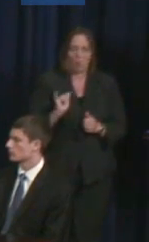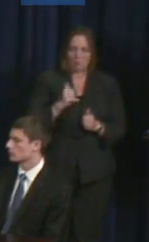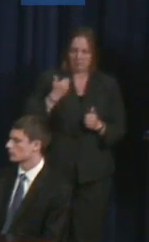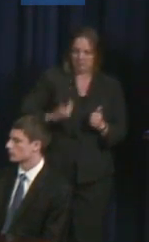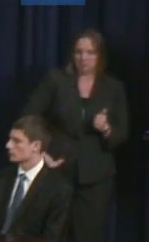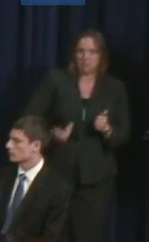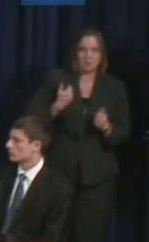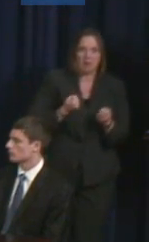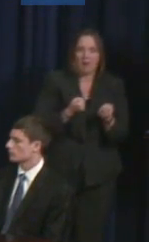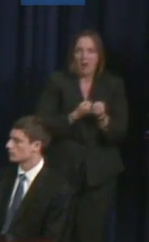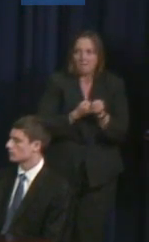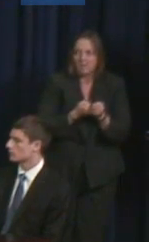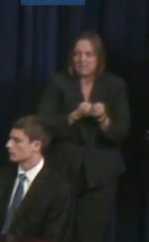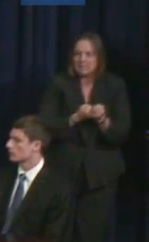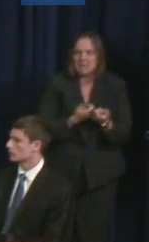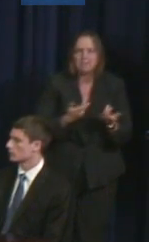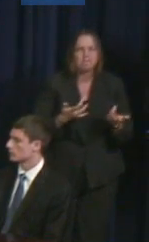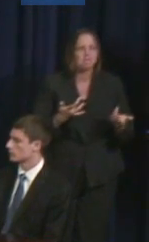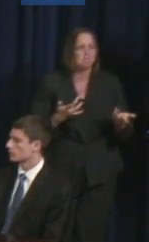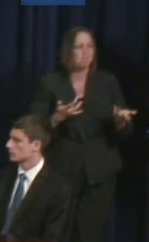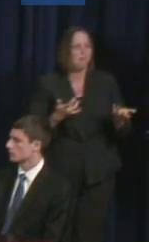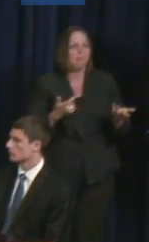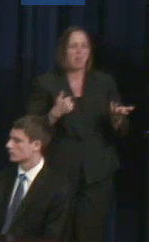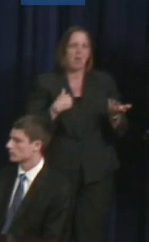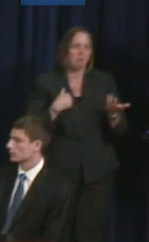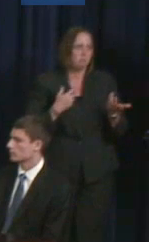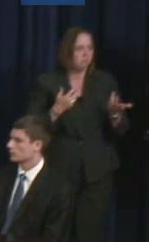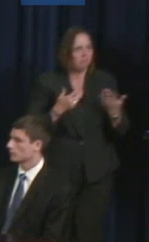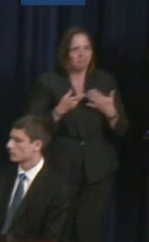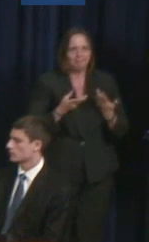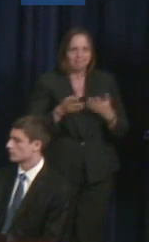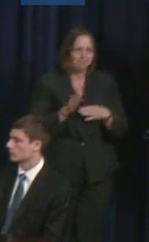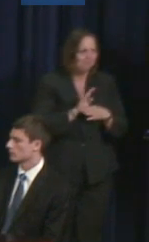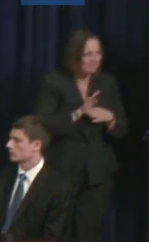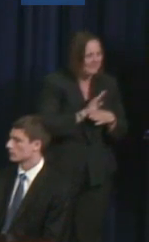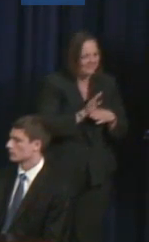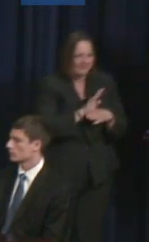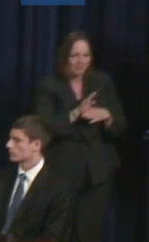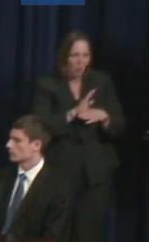we're so busy carrying on our objectives and our